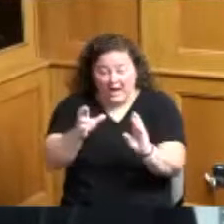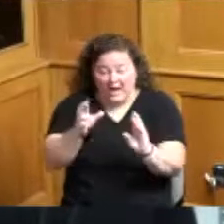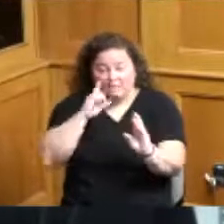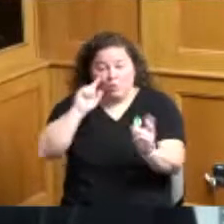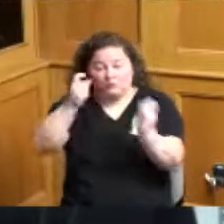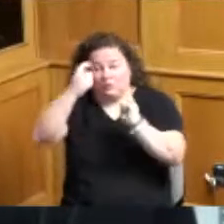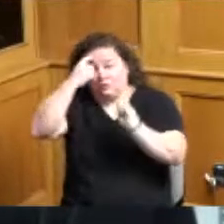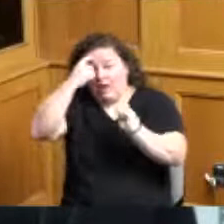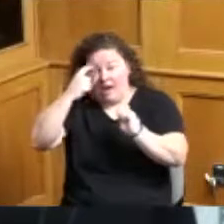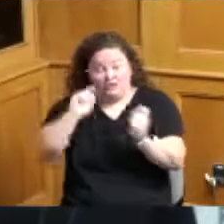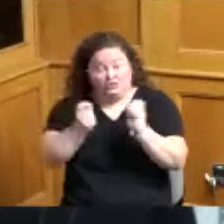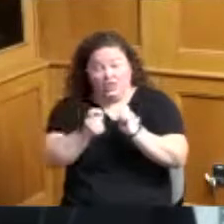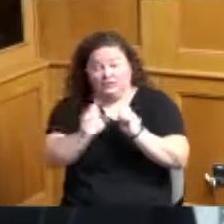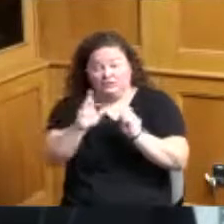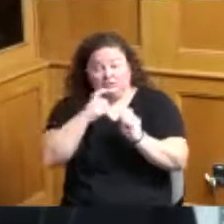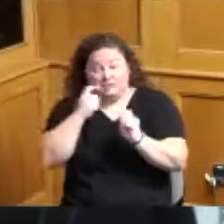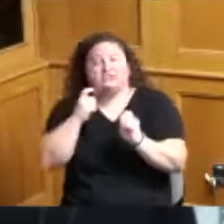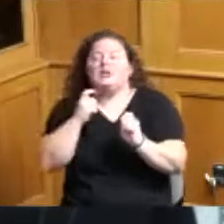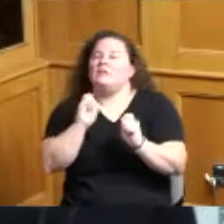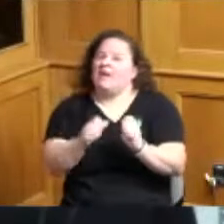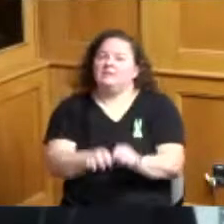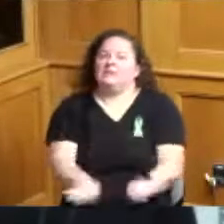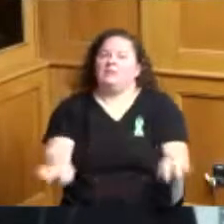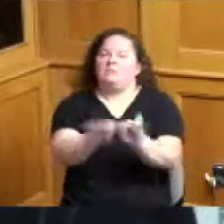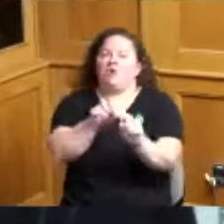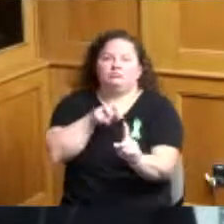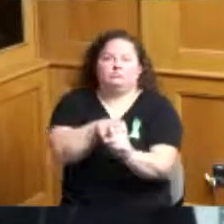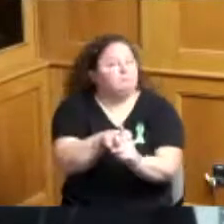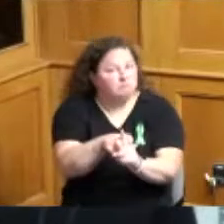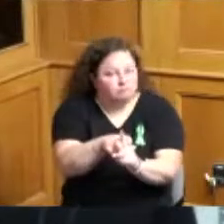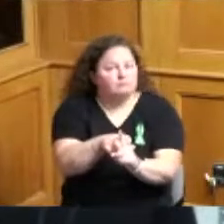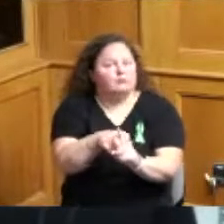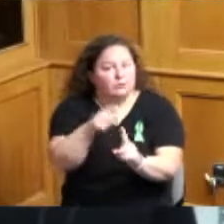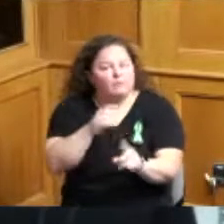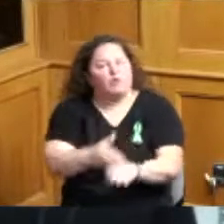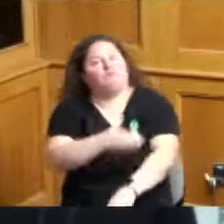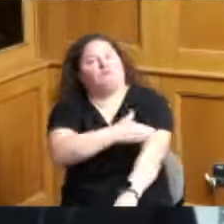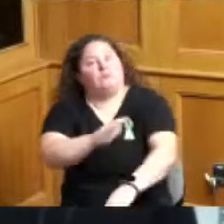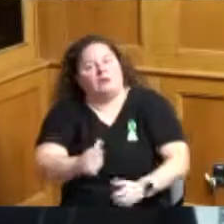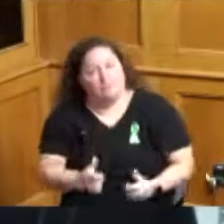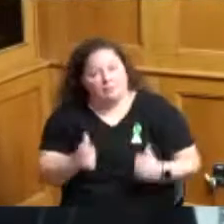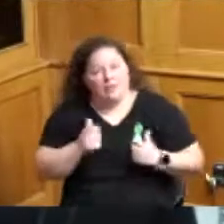saving a life I went to do my community outreach that I do every week just to be available to